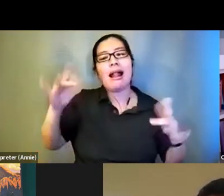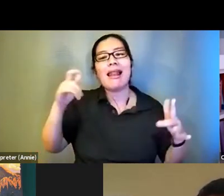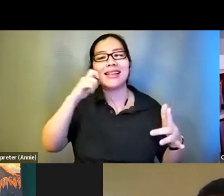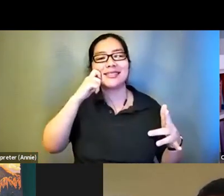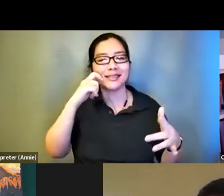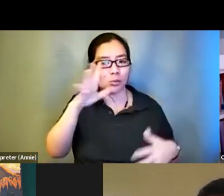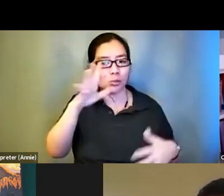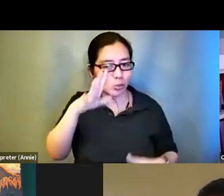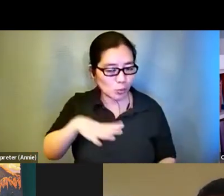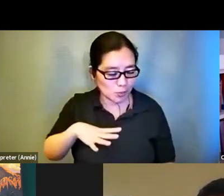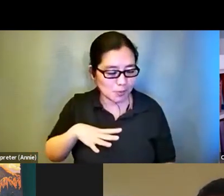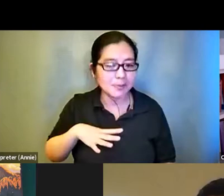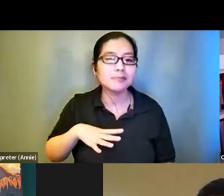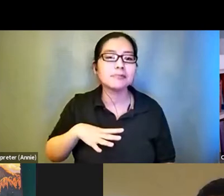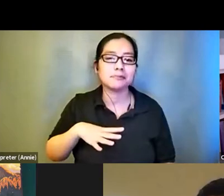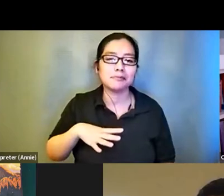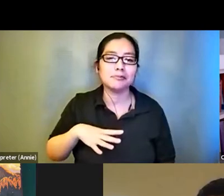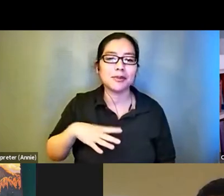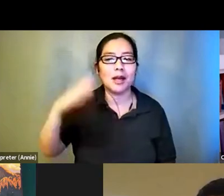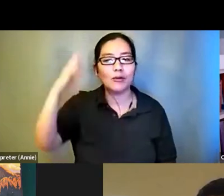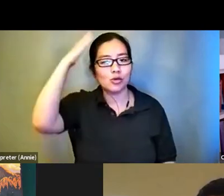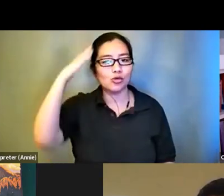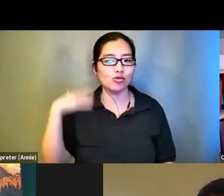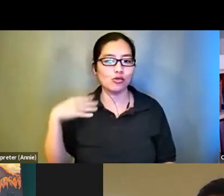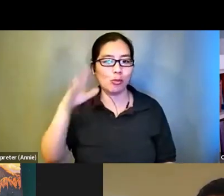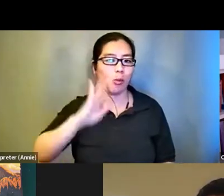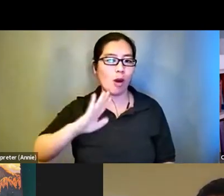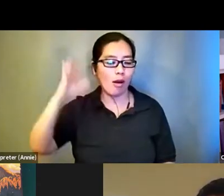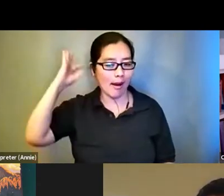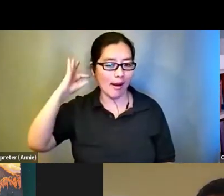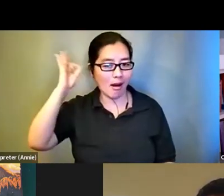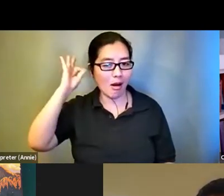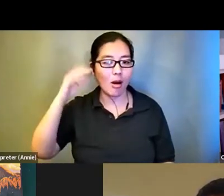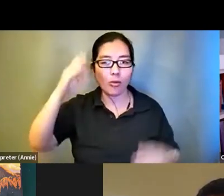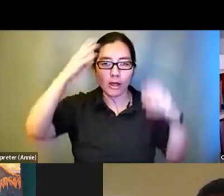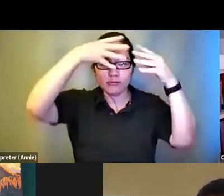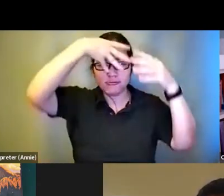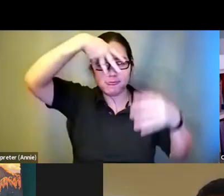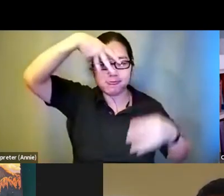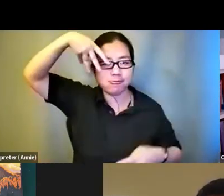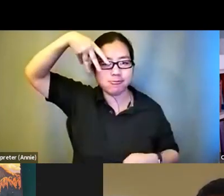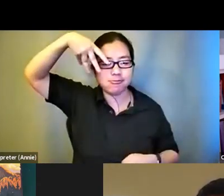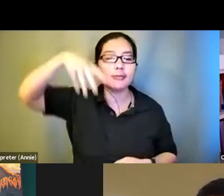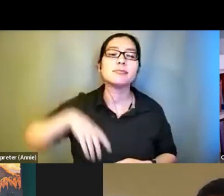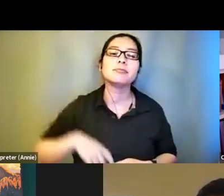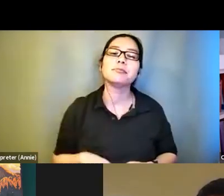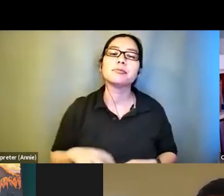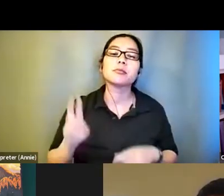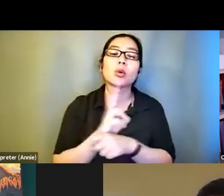and I have straight brown hair with heavy bangs. I am wearing my reading glasses